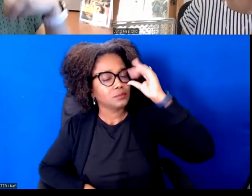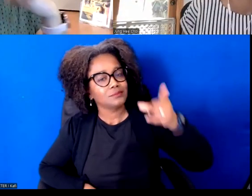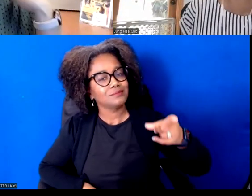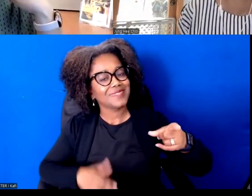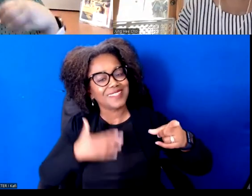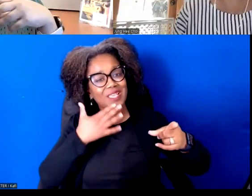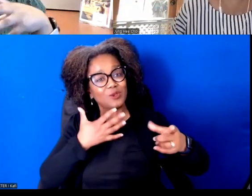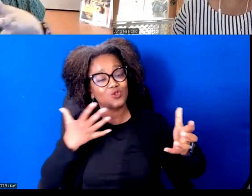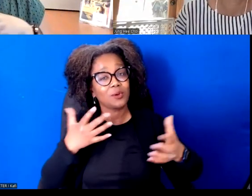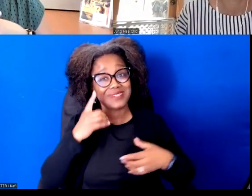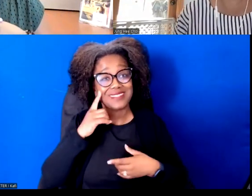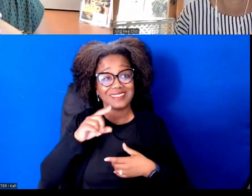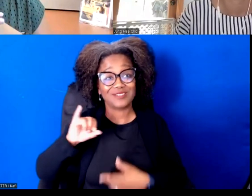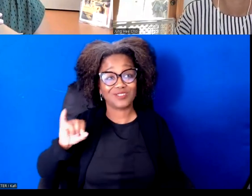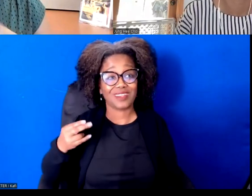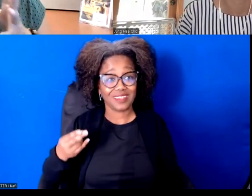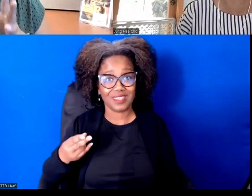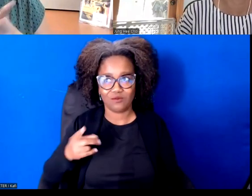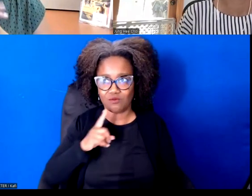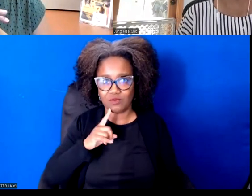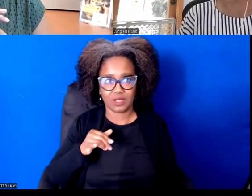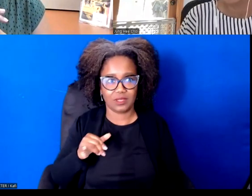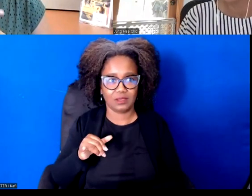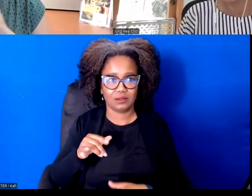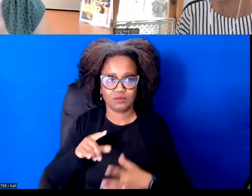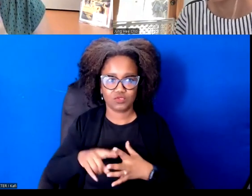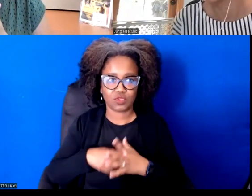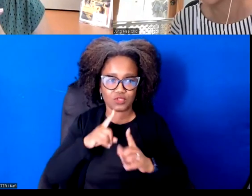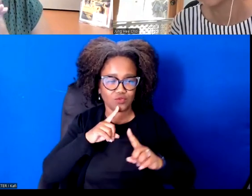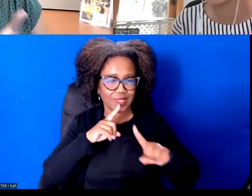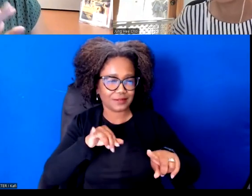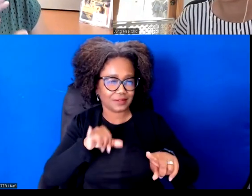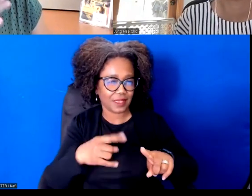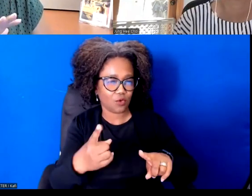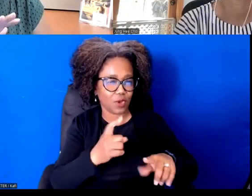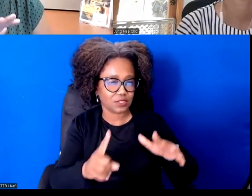continuing to get to that level of practice, how to take these ideas and get them into practice.